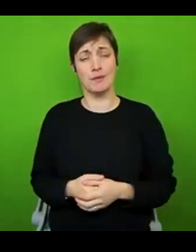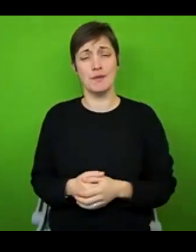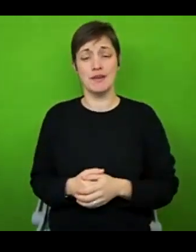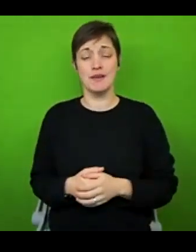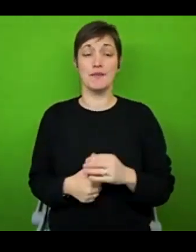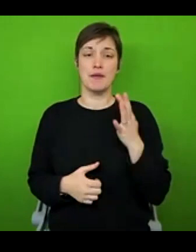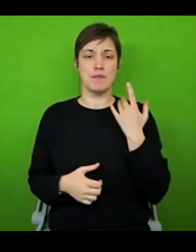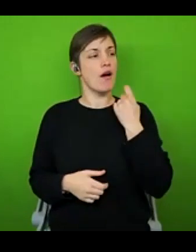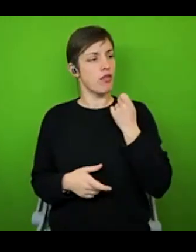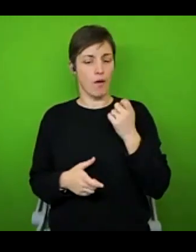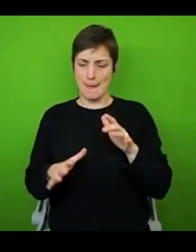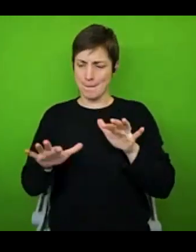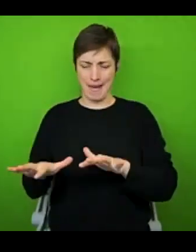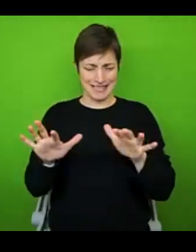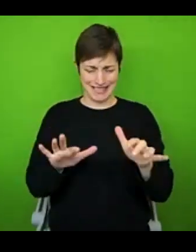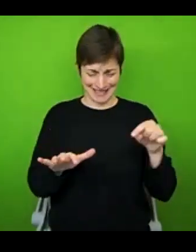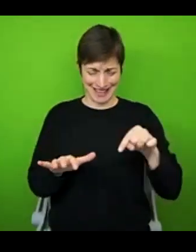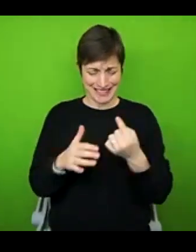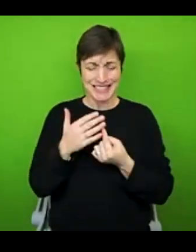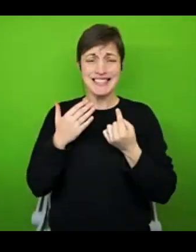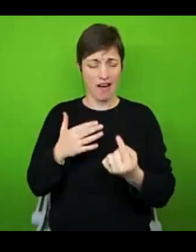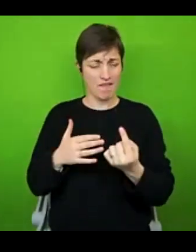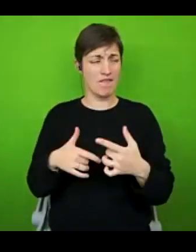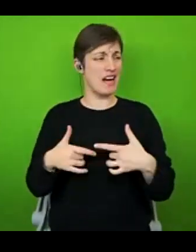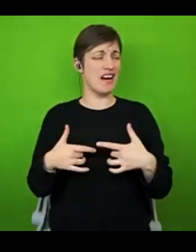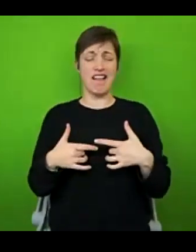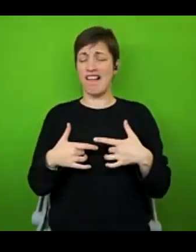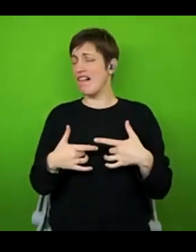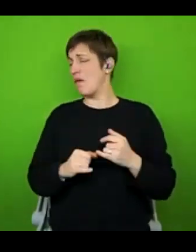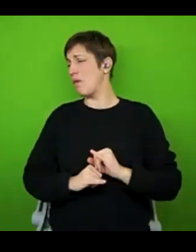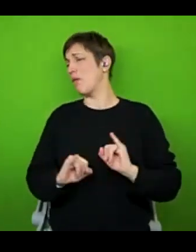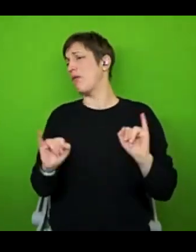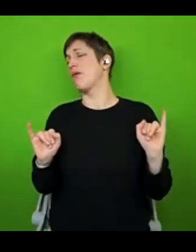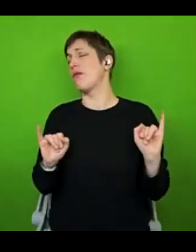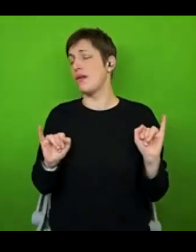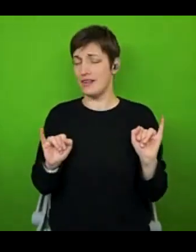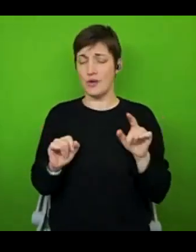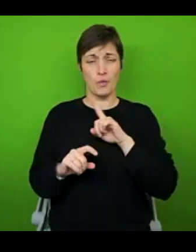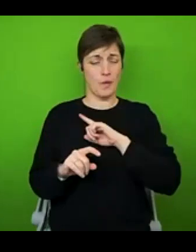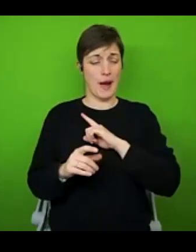pacing that was making me unhappy, because back when I was at my worst, I had to miss out on so many of the things